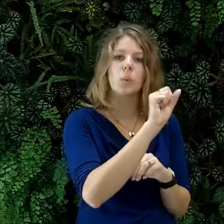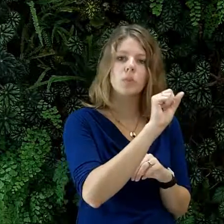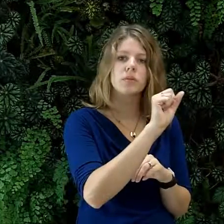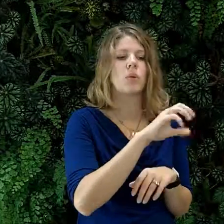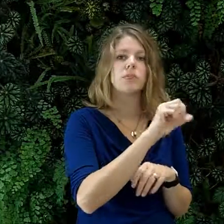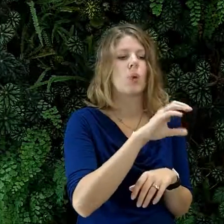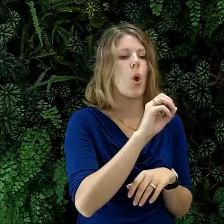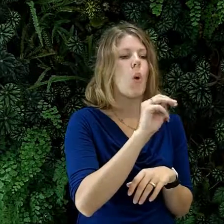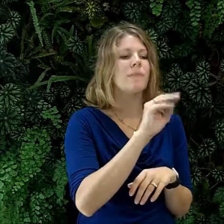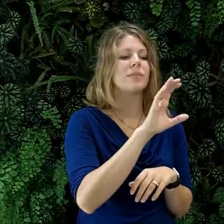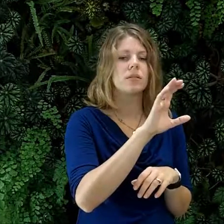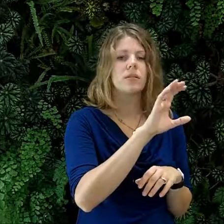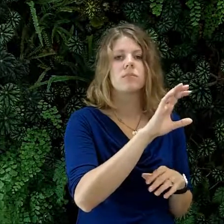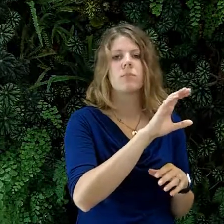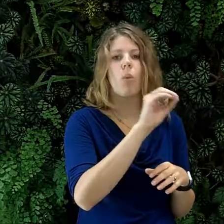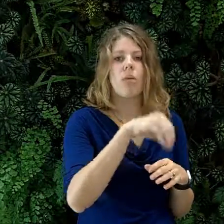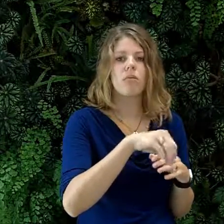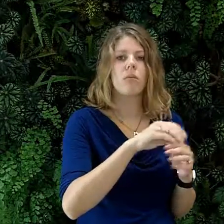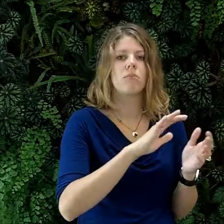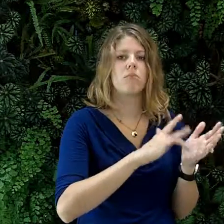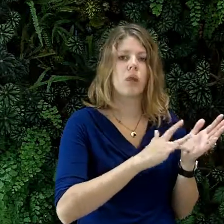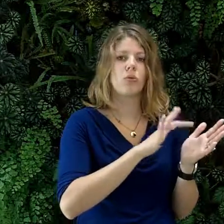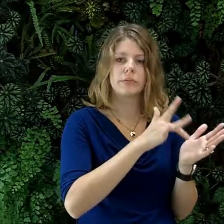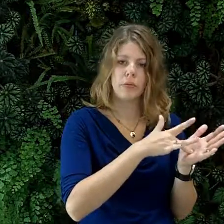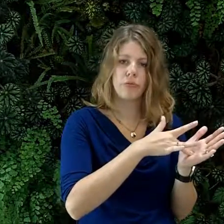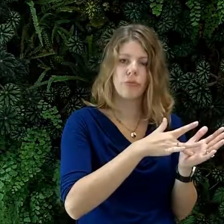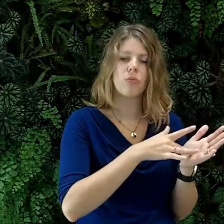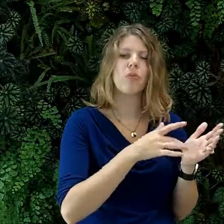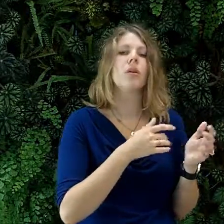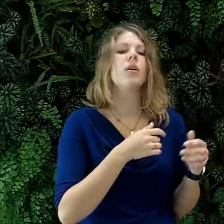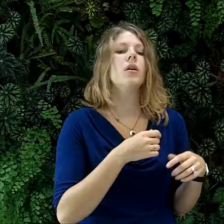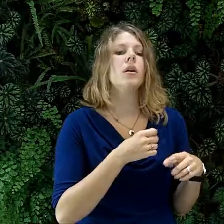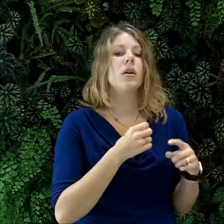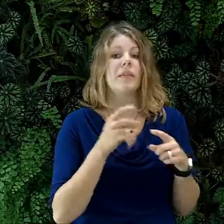For example: Sorenson, Olathe Medical Center (OMC)